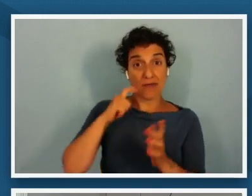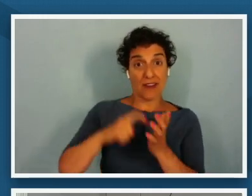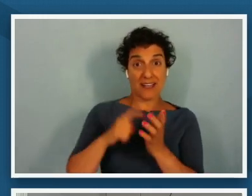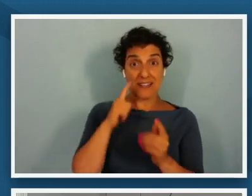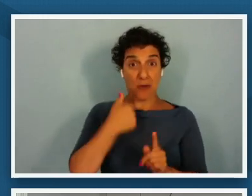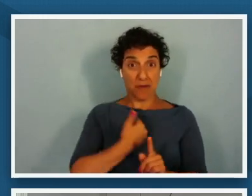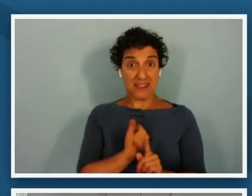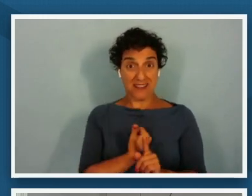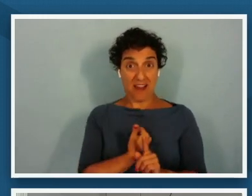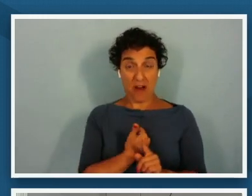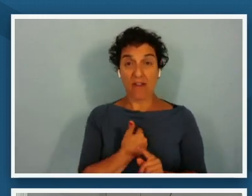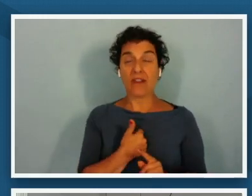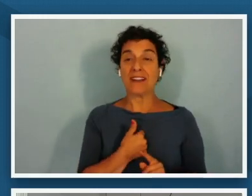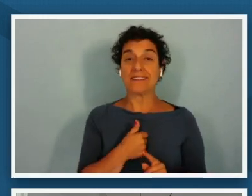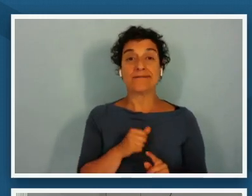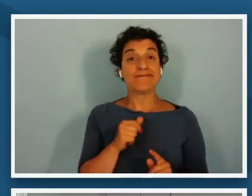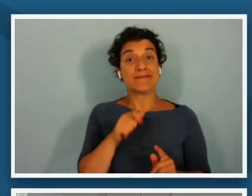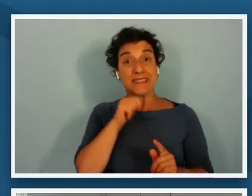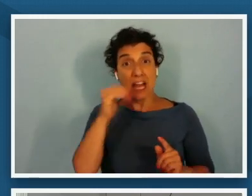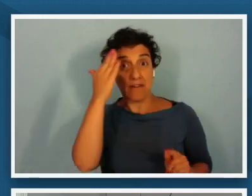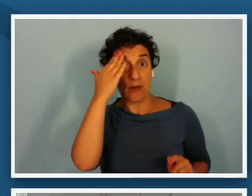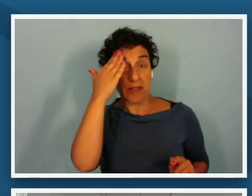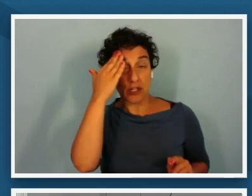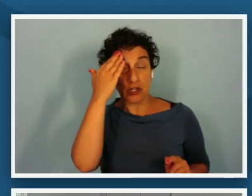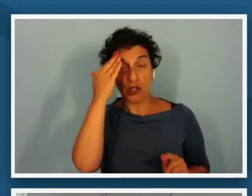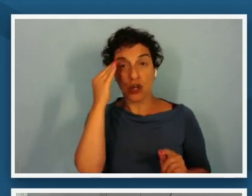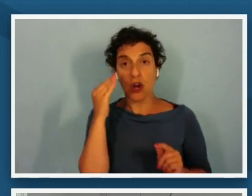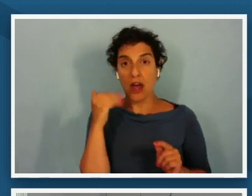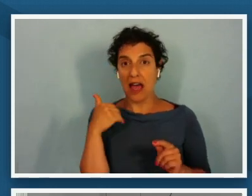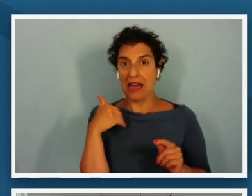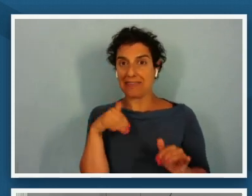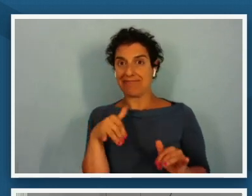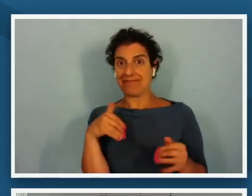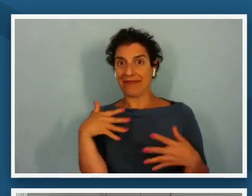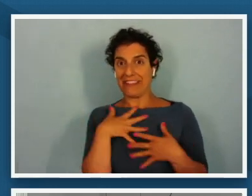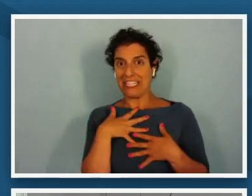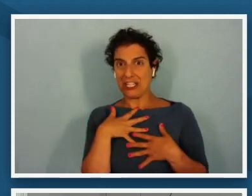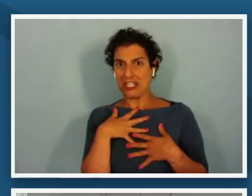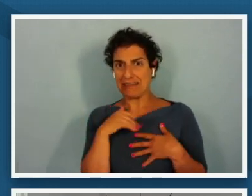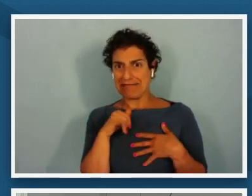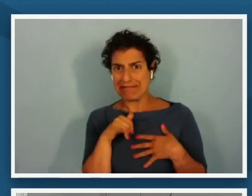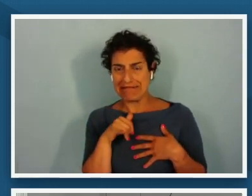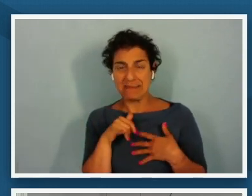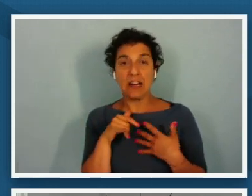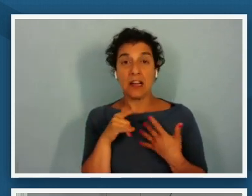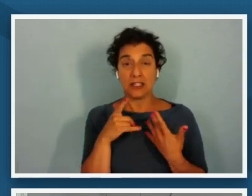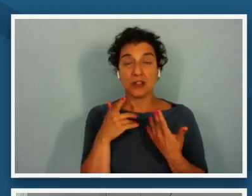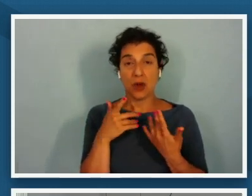is unfamiliar i f i fear it um so